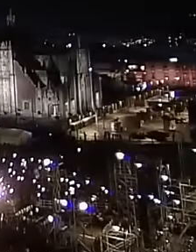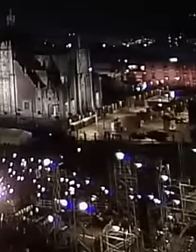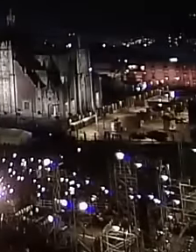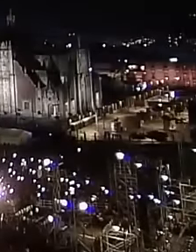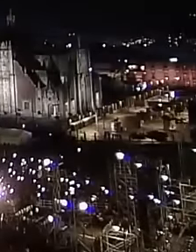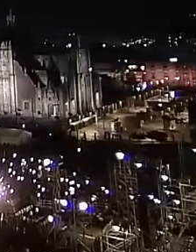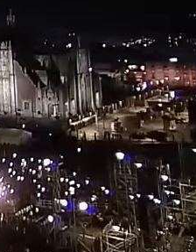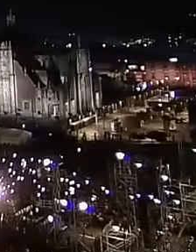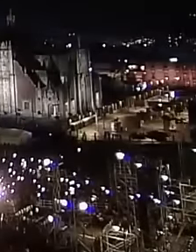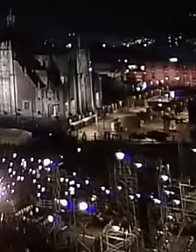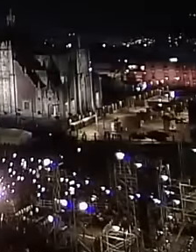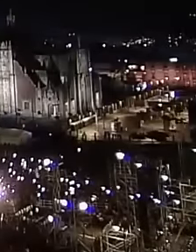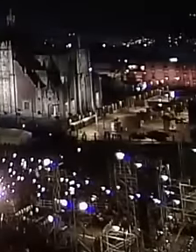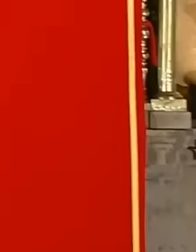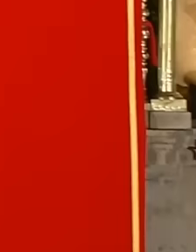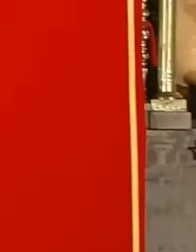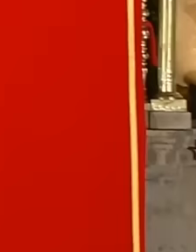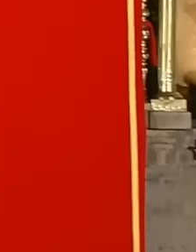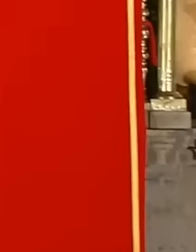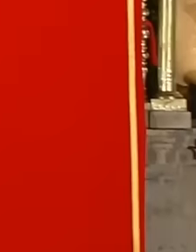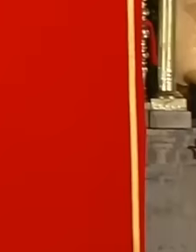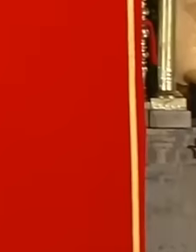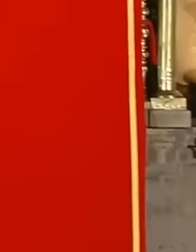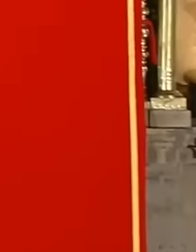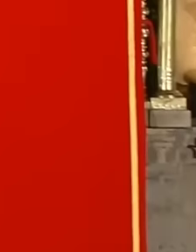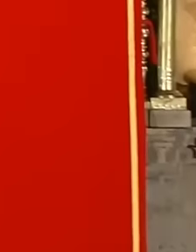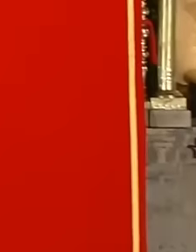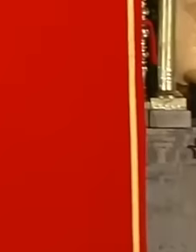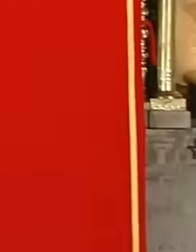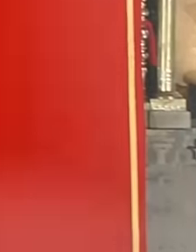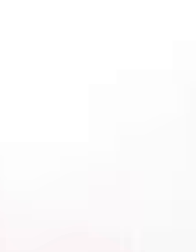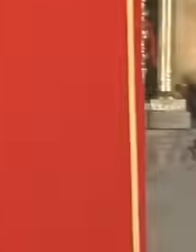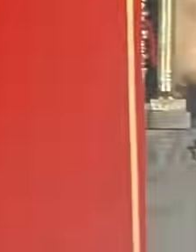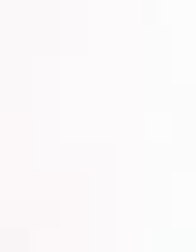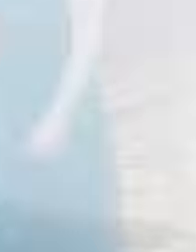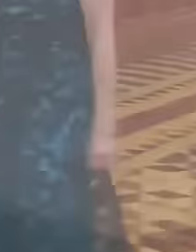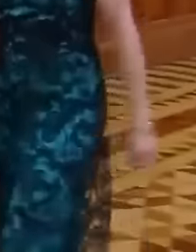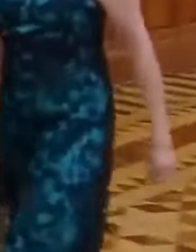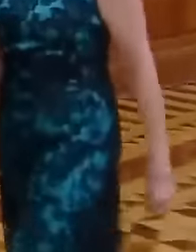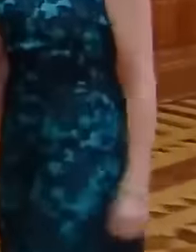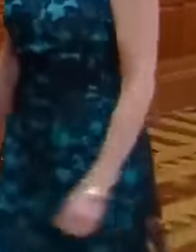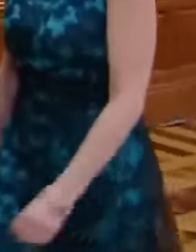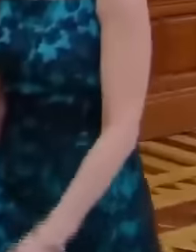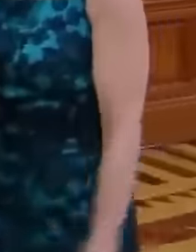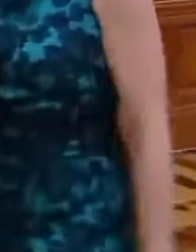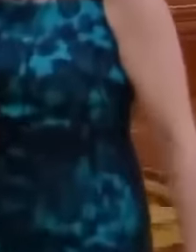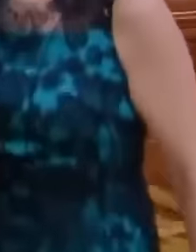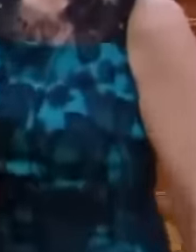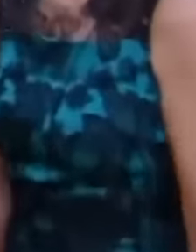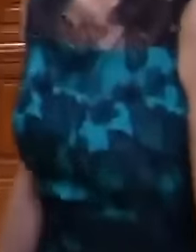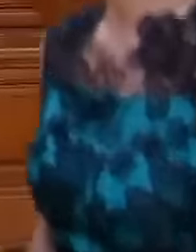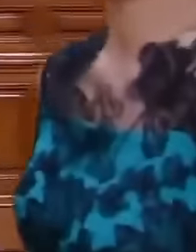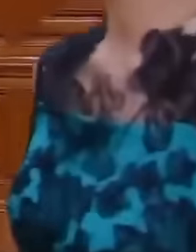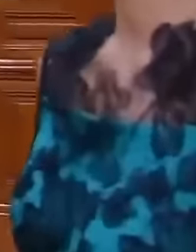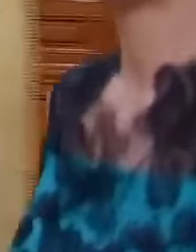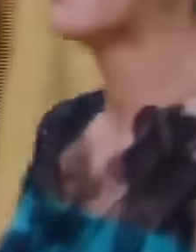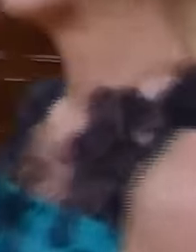difficult moments and there are others of great satisfaction at the same time he mentioned that this will be one of